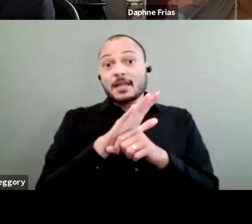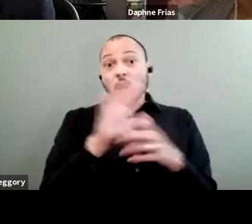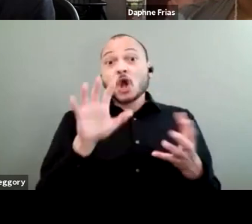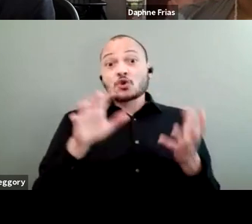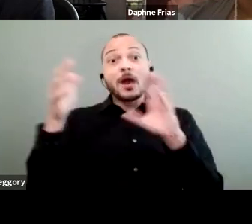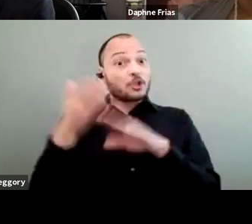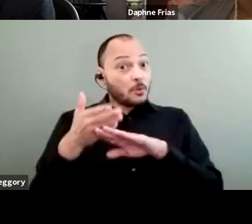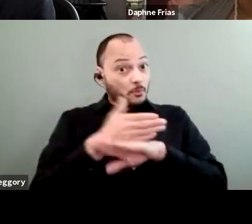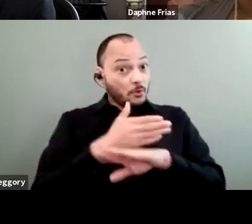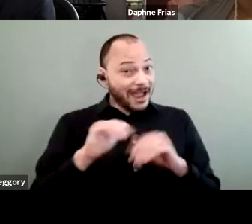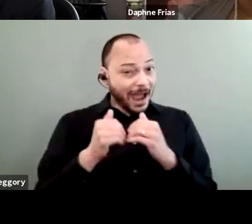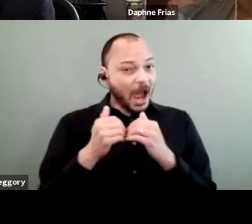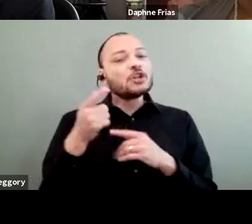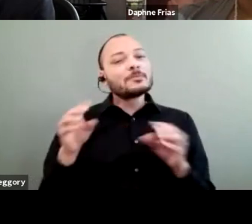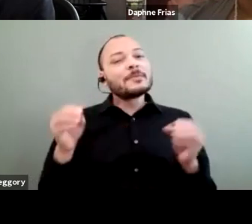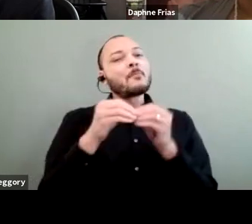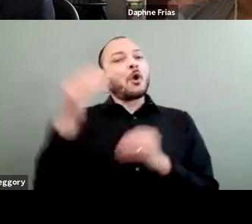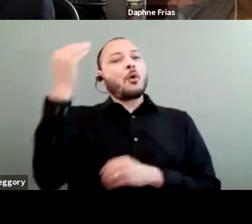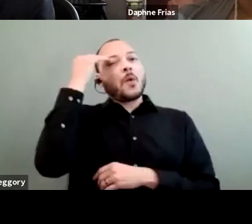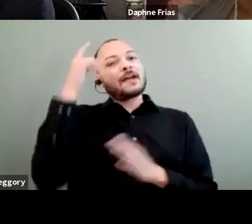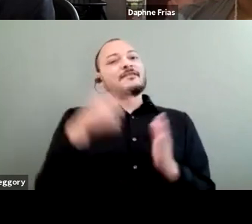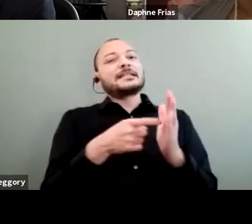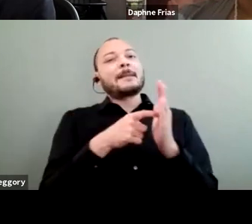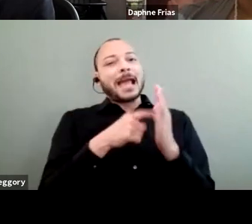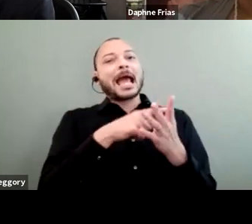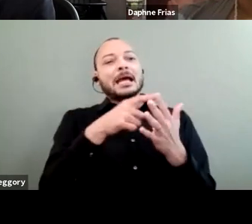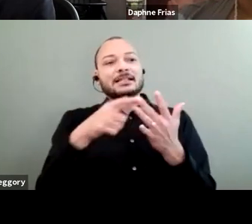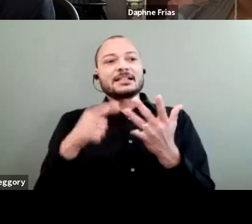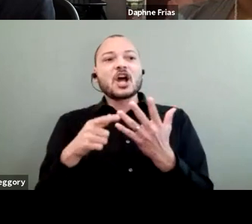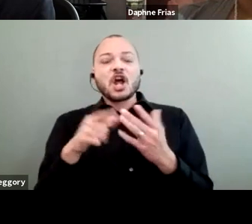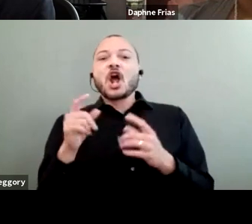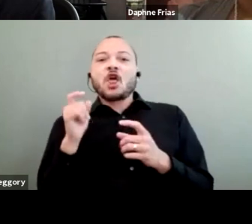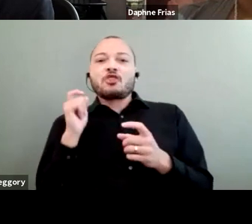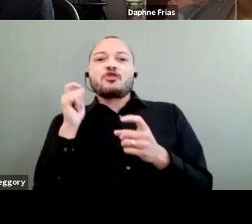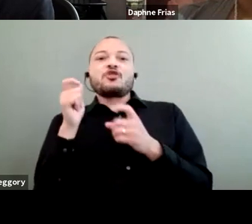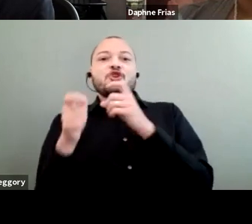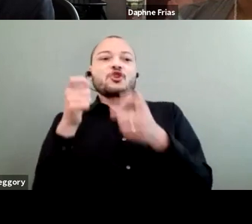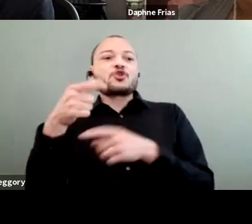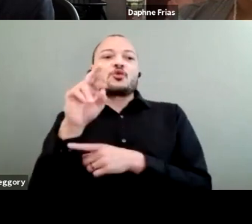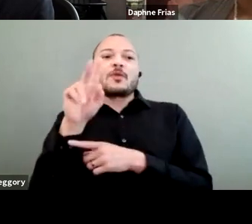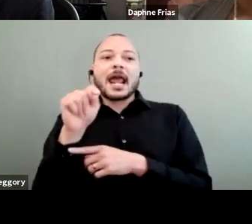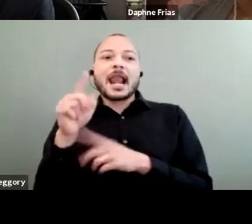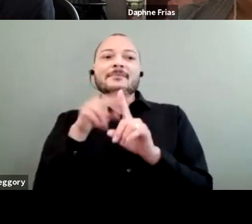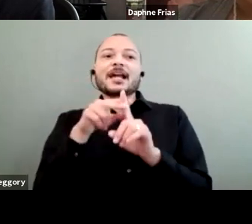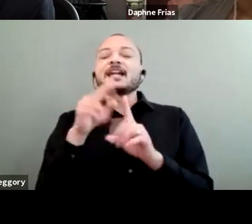by trying to be more aware of the demands of the grants application process, and the grant reporting process, and making that both simpler